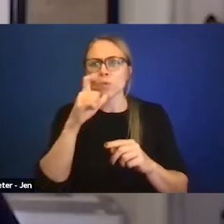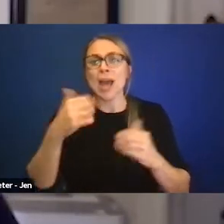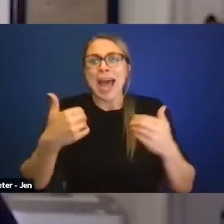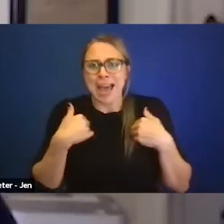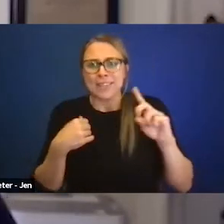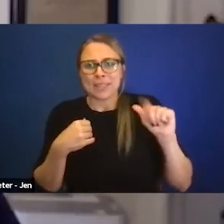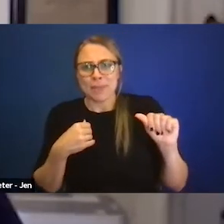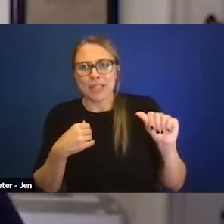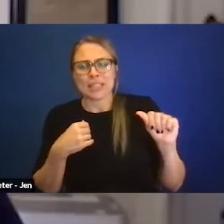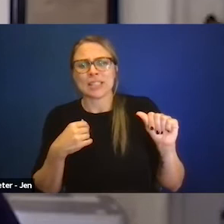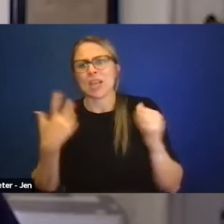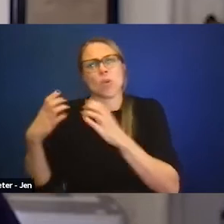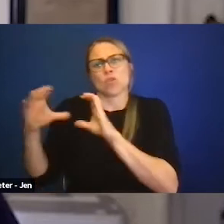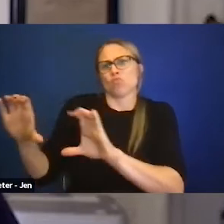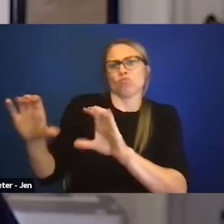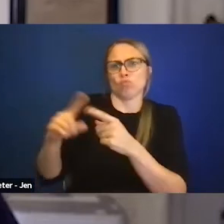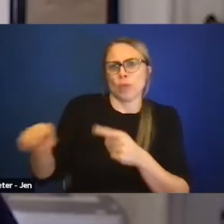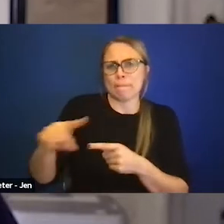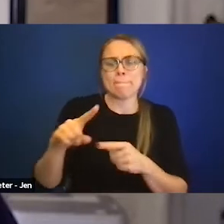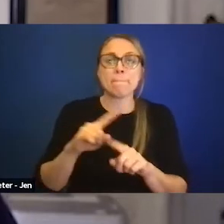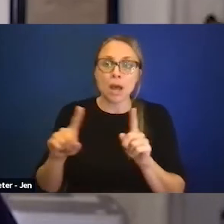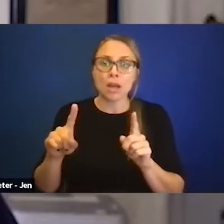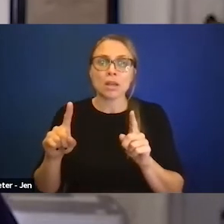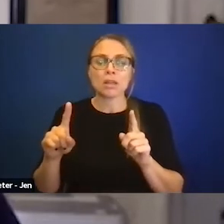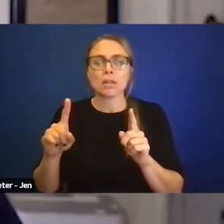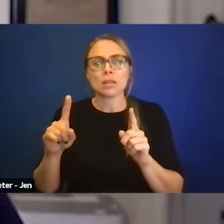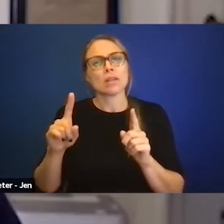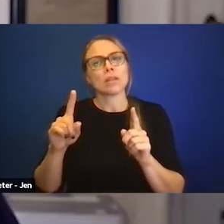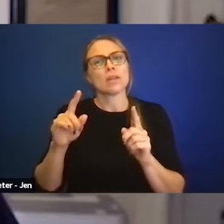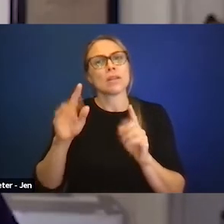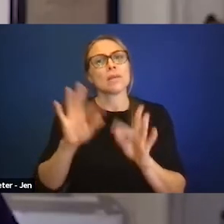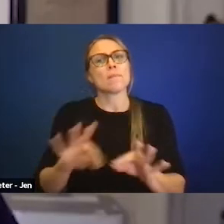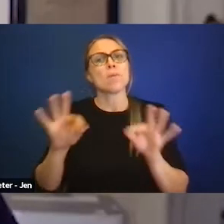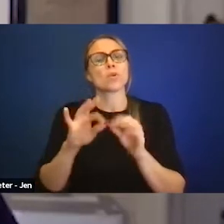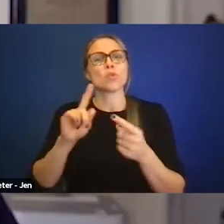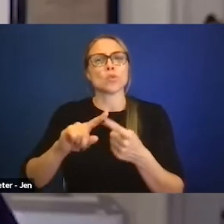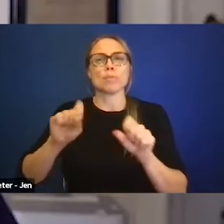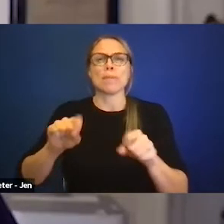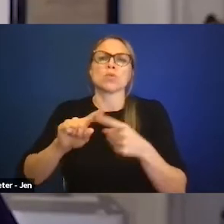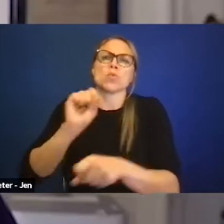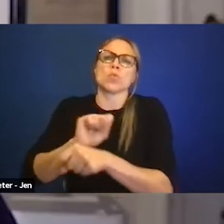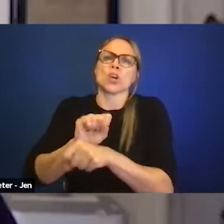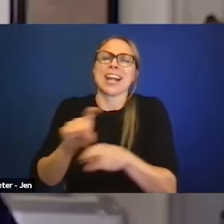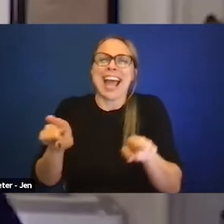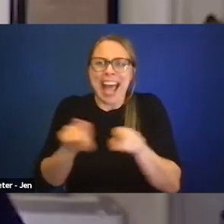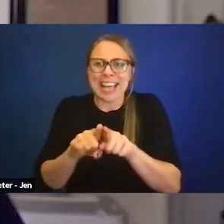which is why I'm talking about the need to be able to work as effectively as possible in coalition